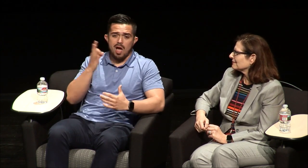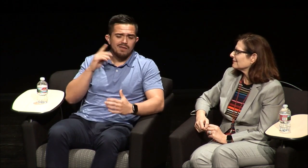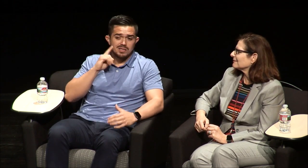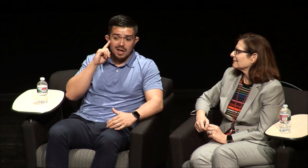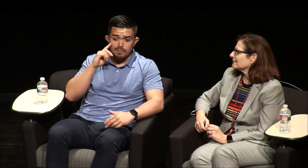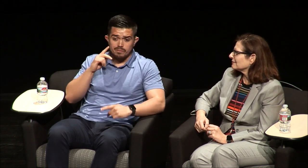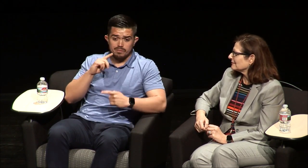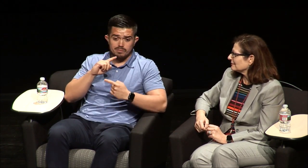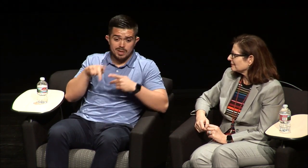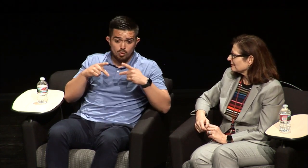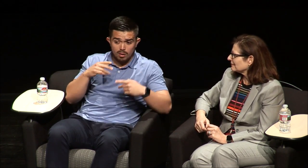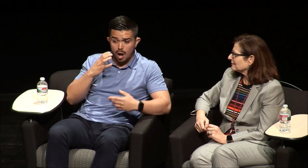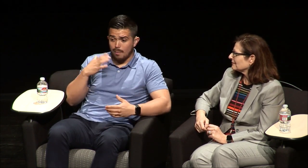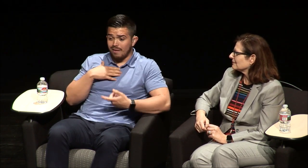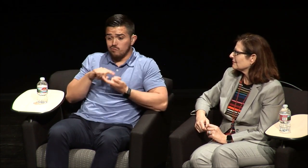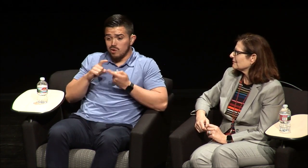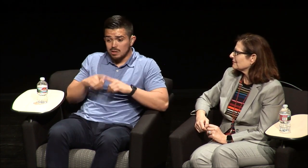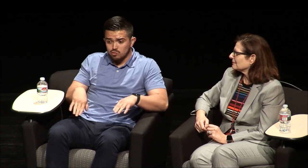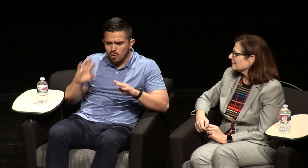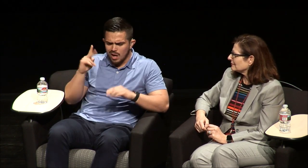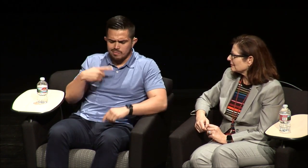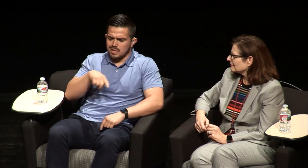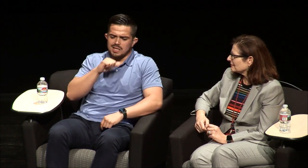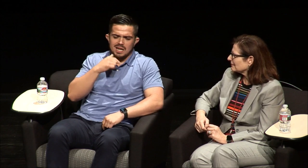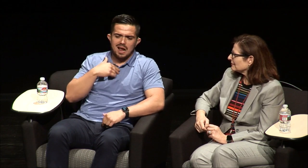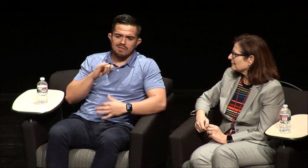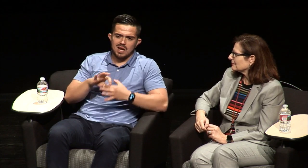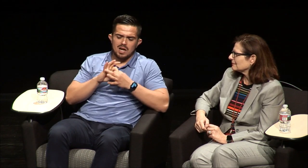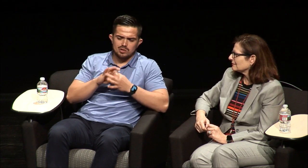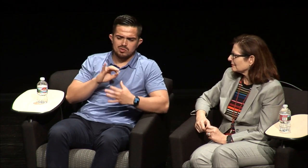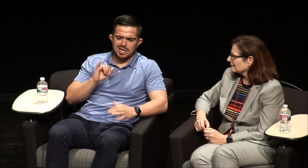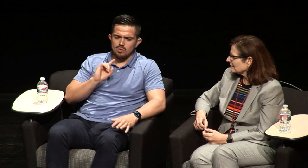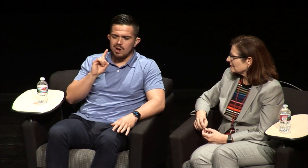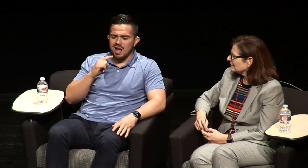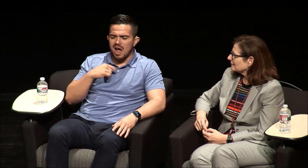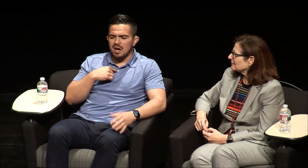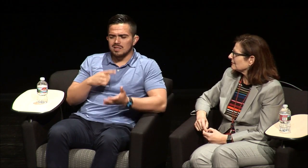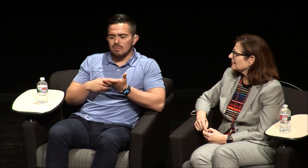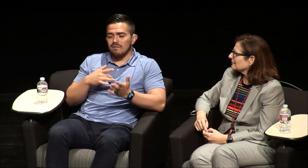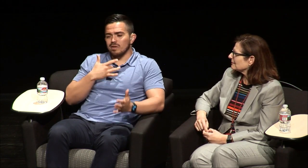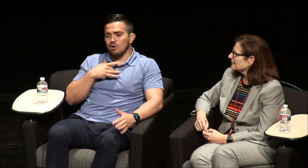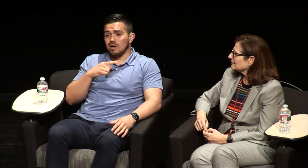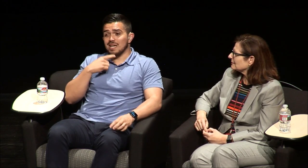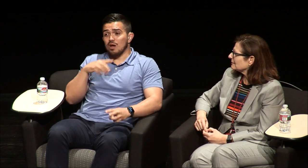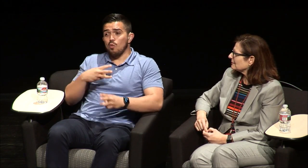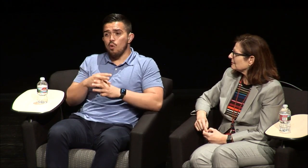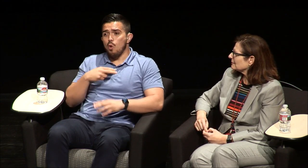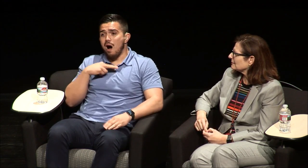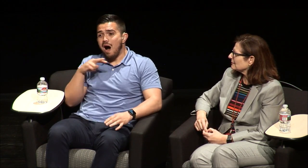relationship with our parents but a lot of deaf people a lot of my friends they grow up and they just don't have a connection with their parents sometimes